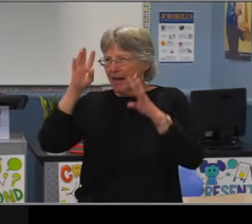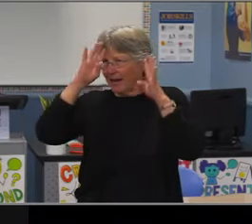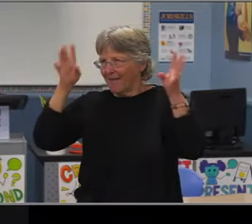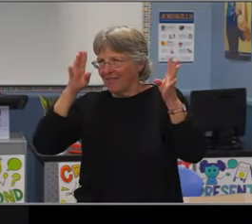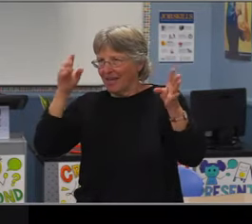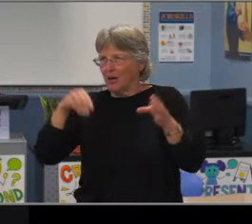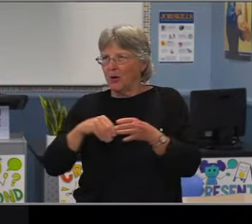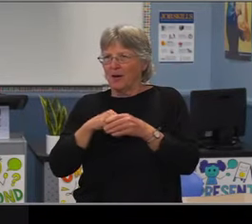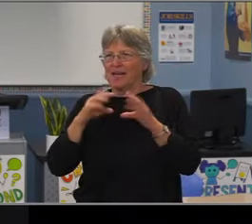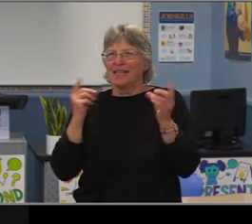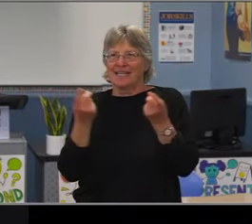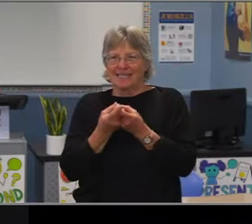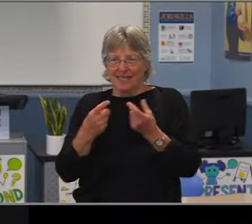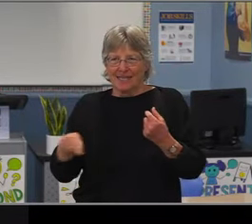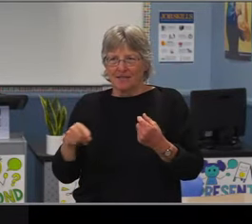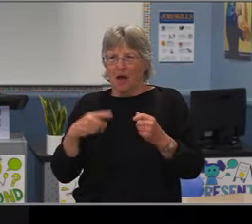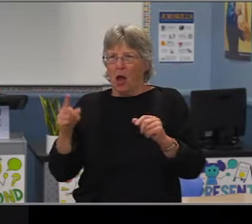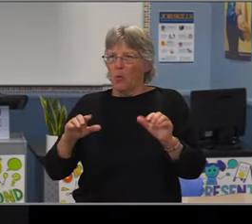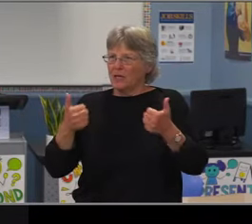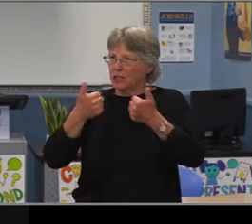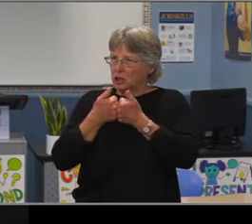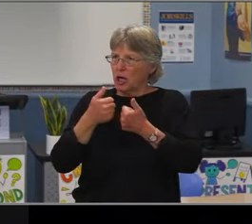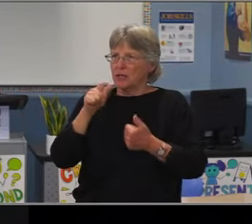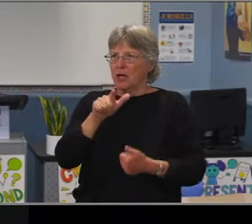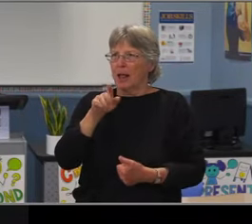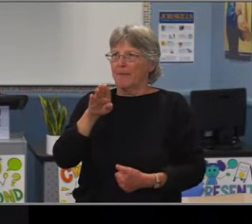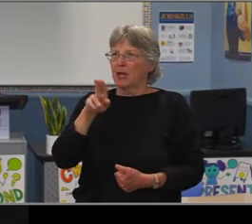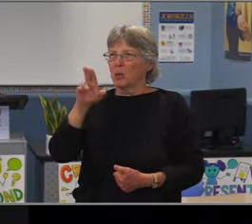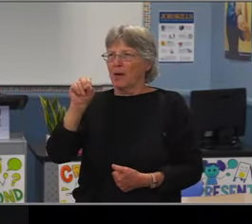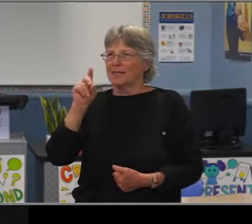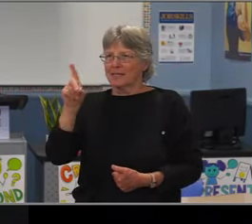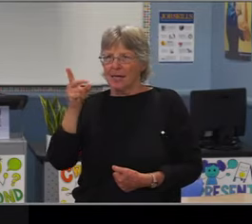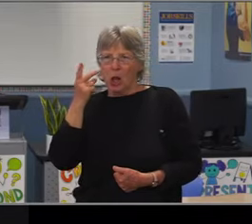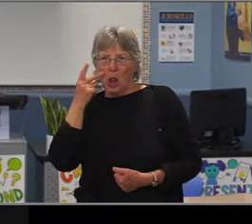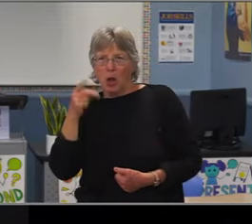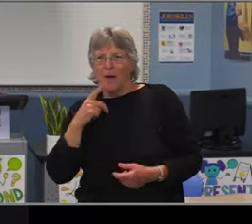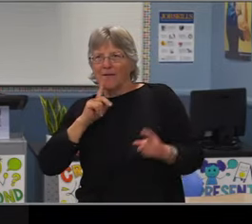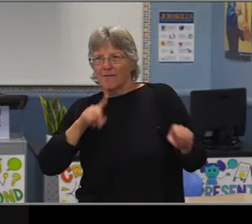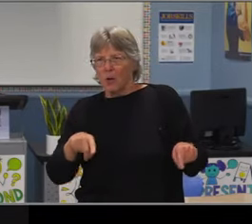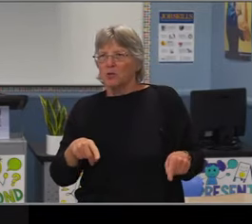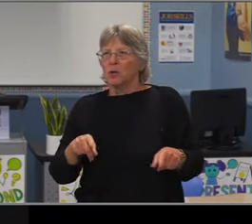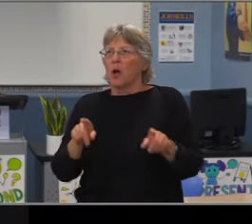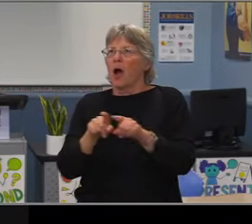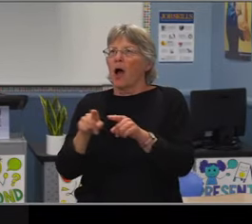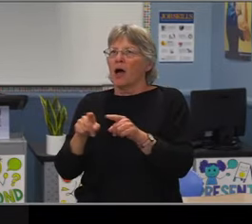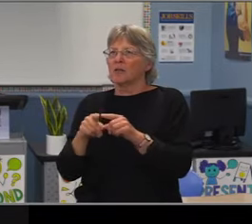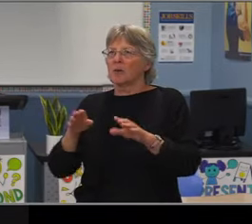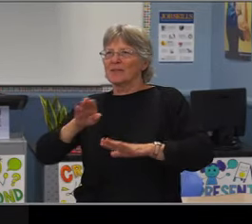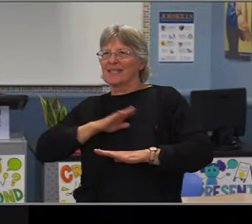to bring student voice into our decision-making processes into committees, into other places of our work,